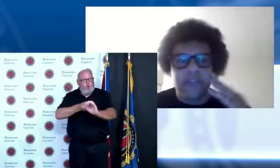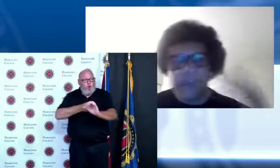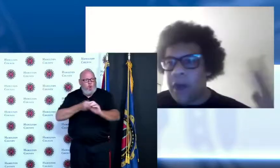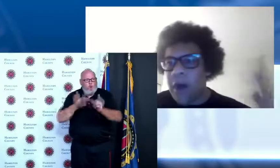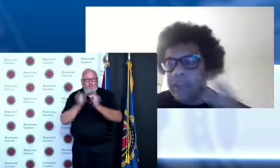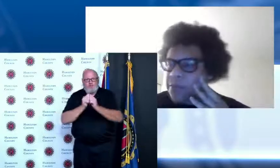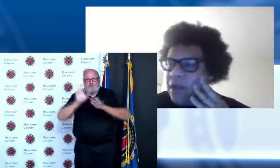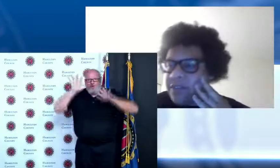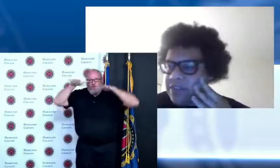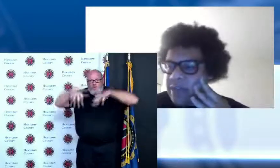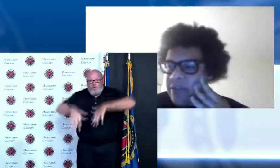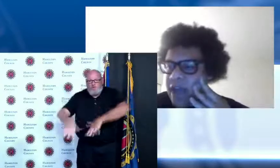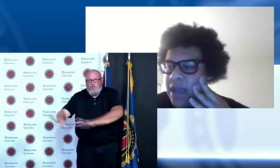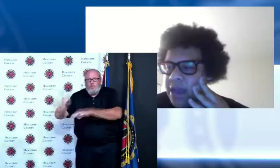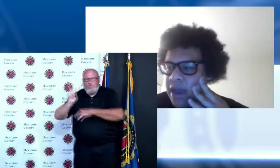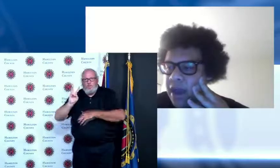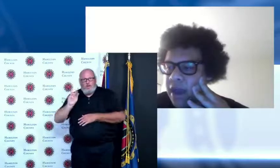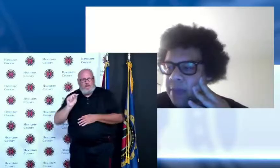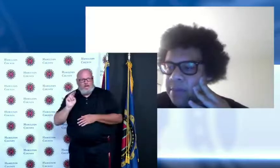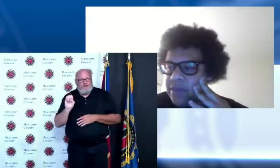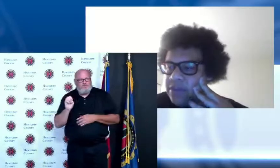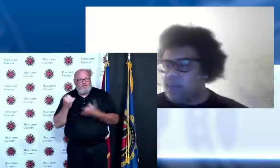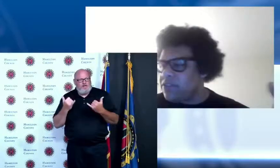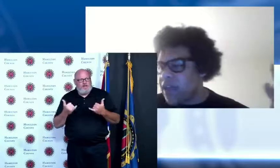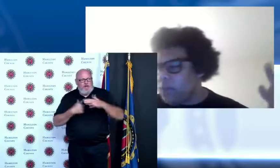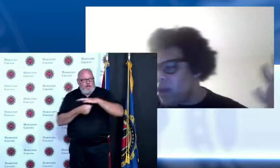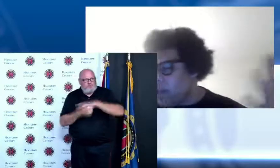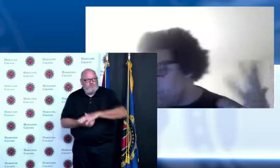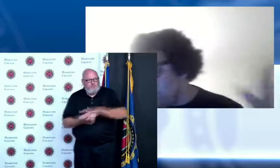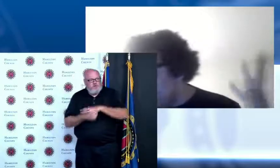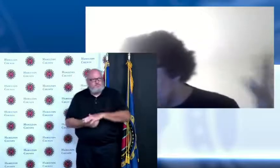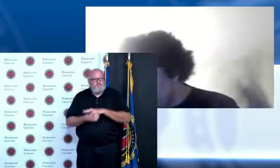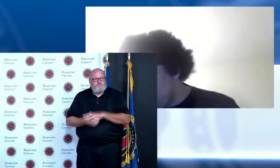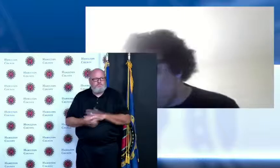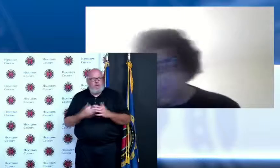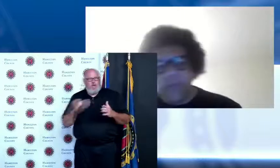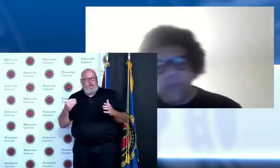stressful and awesome all at the same time during this time though I mean you've